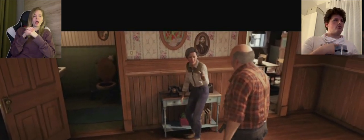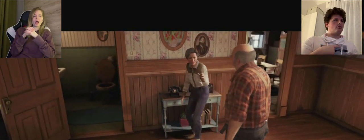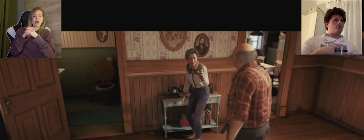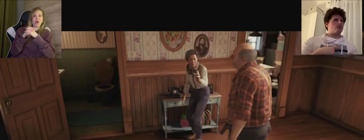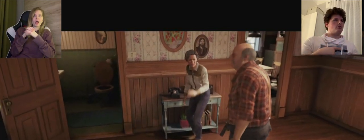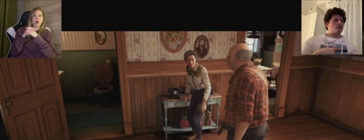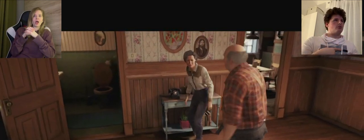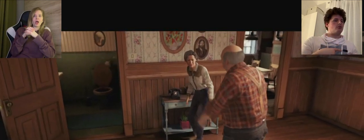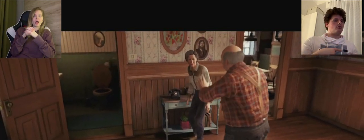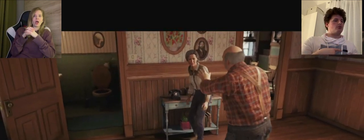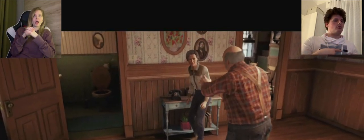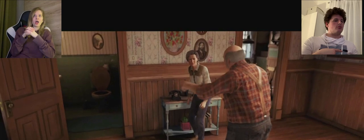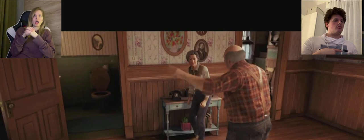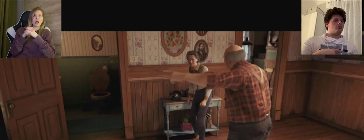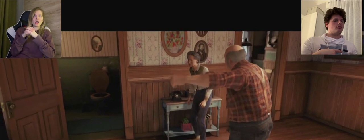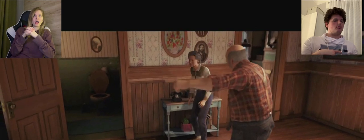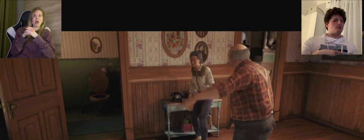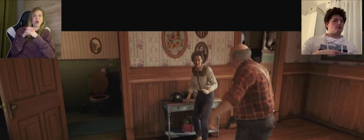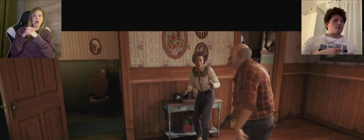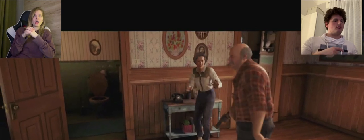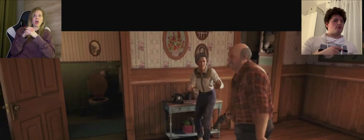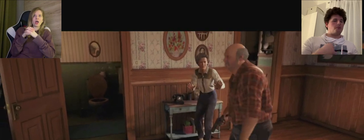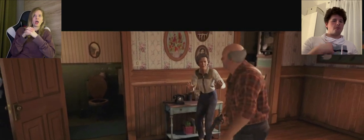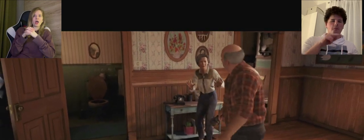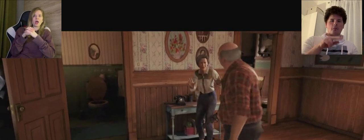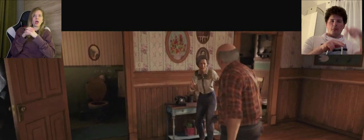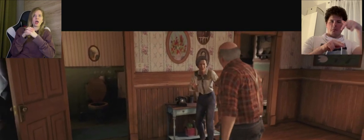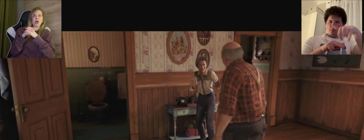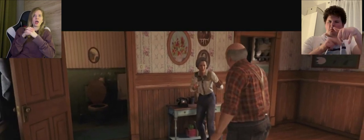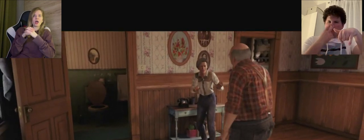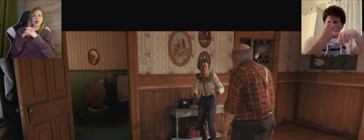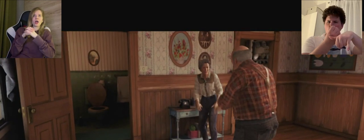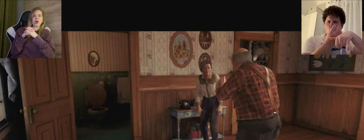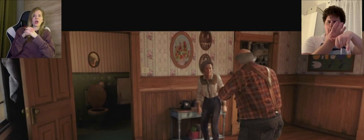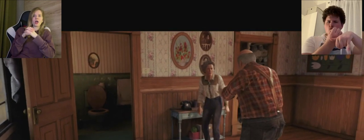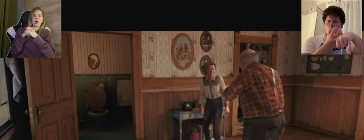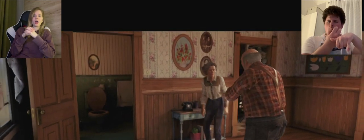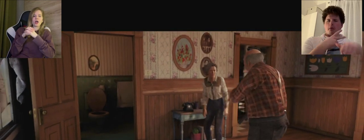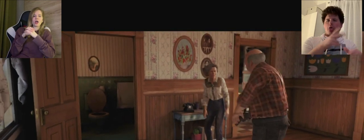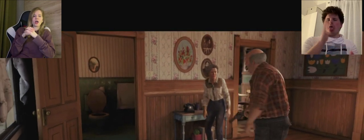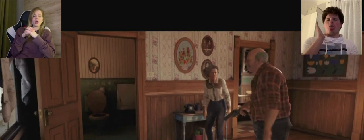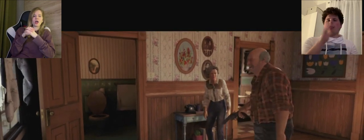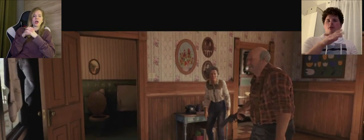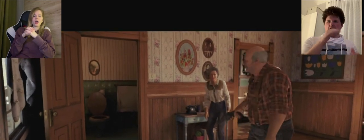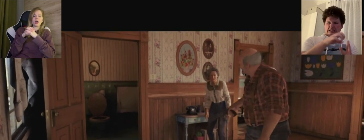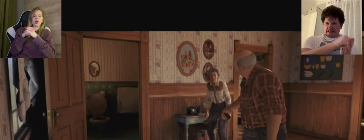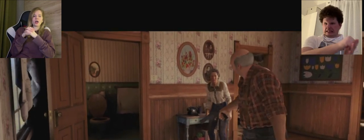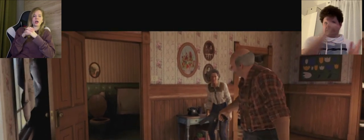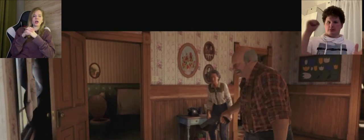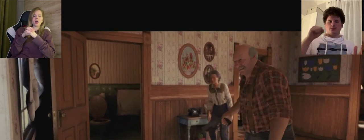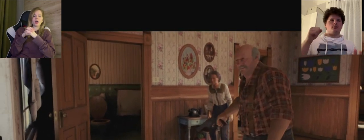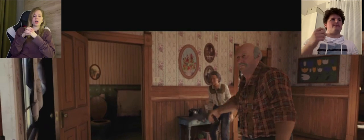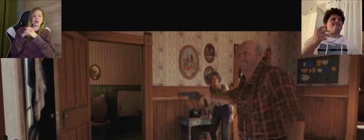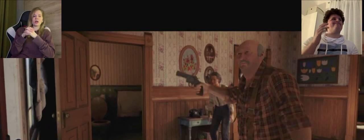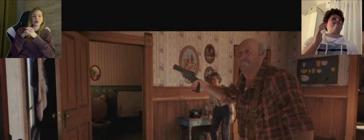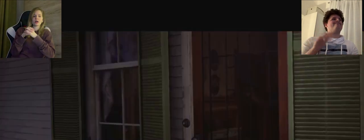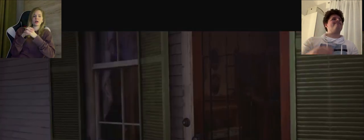A: I saw it! I could do something with the phone!